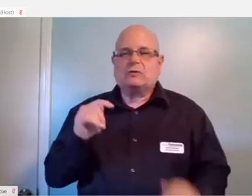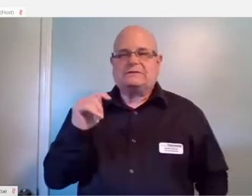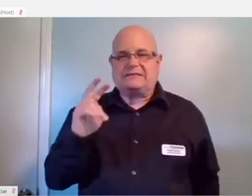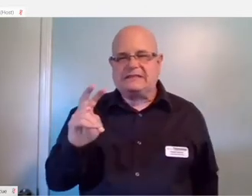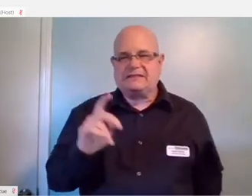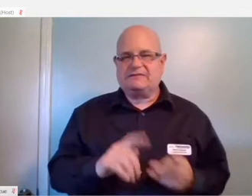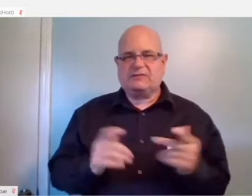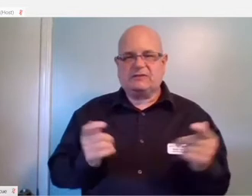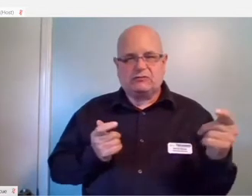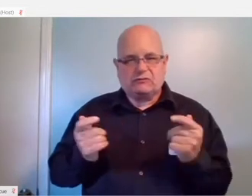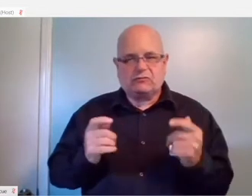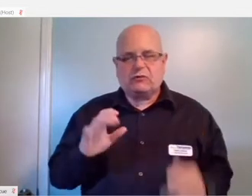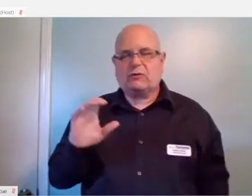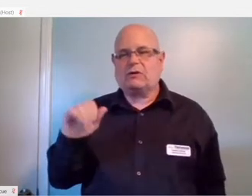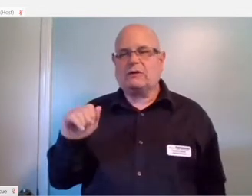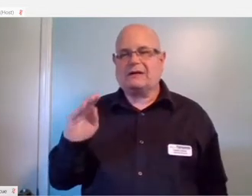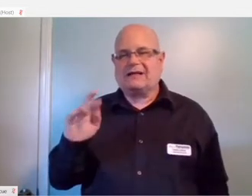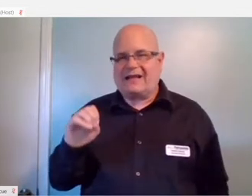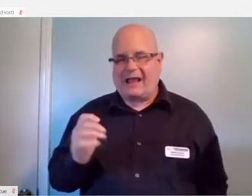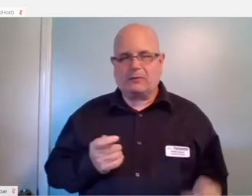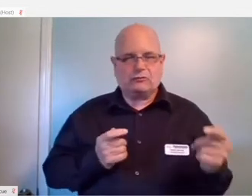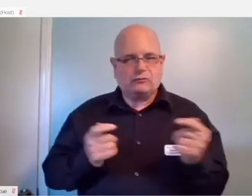able to control your cable box, able to control your sound system.